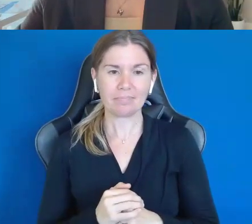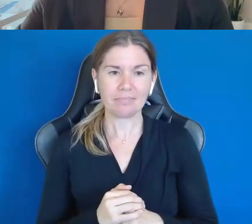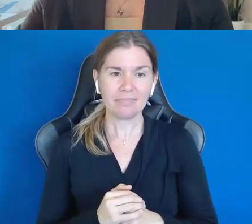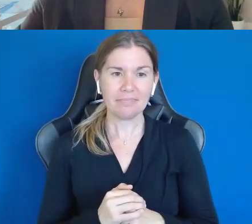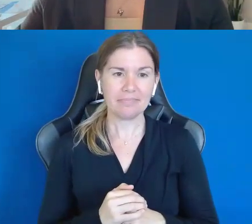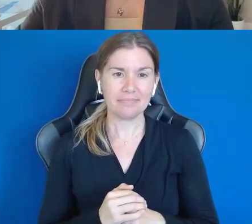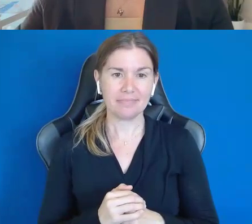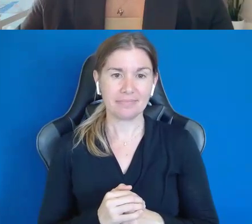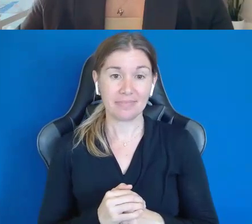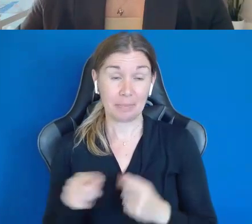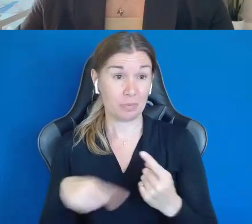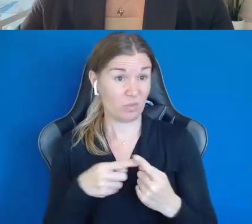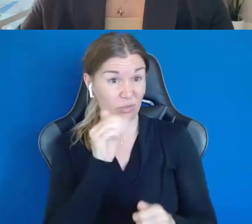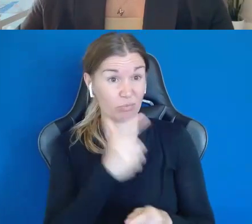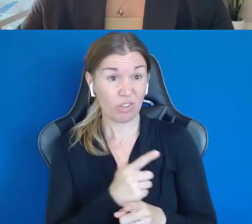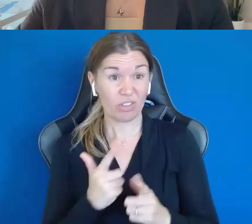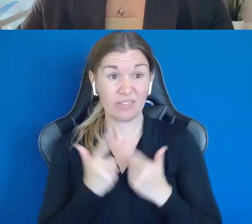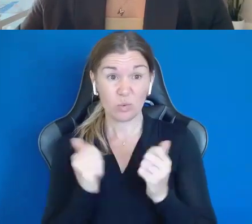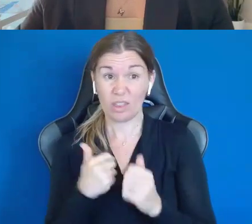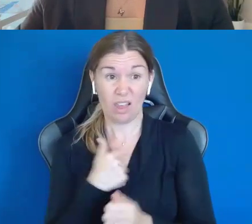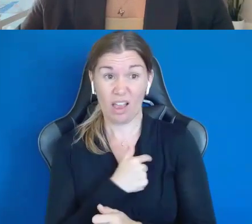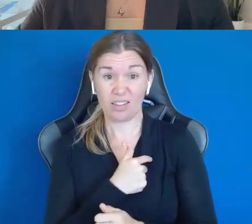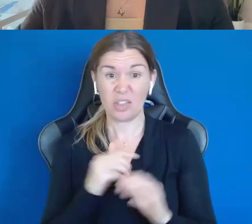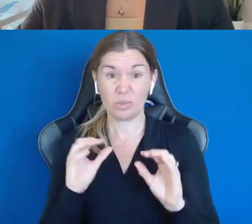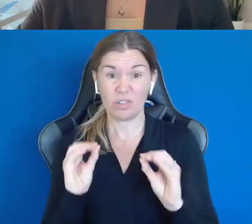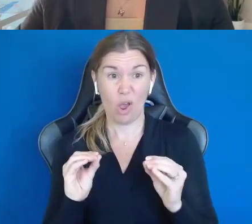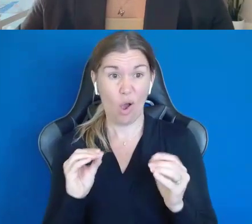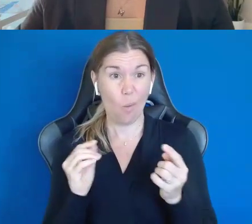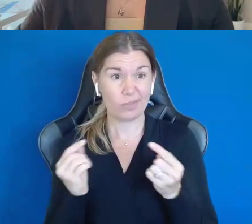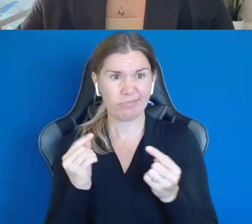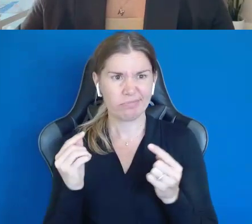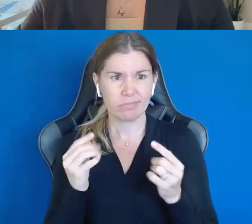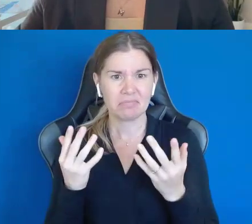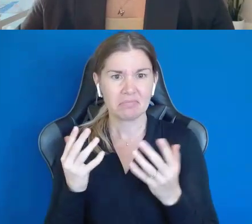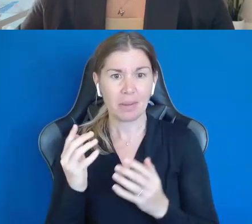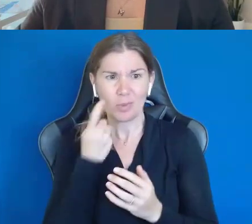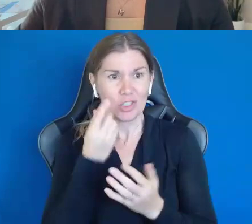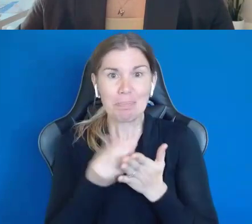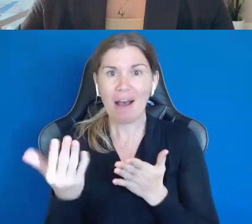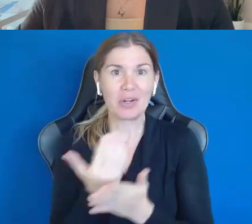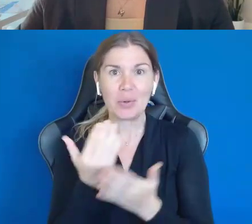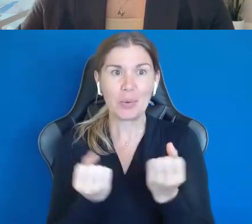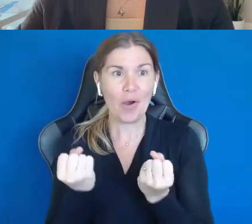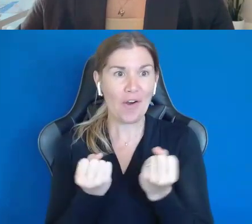Even when your brother lived with us, it was no angst. We just we just bought a new car. Who got to decide?